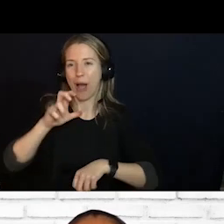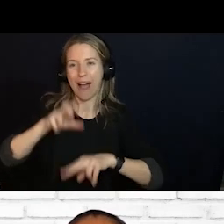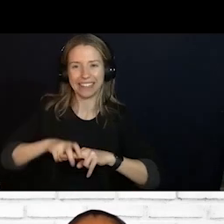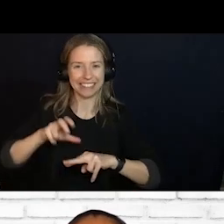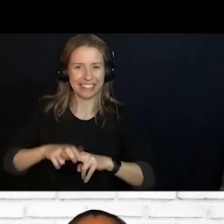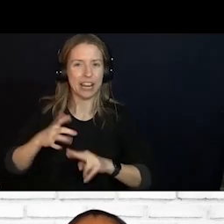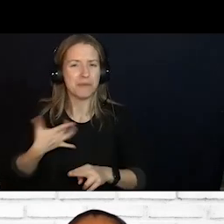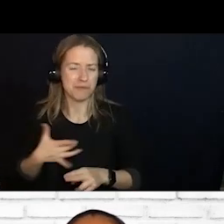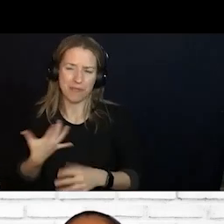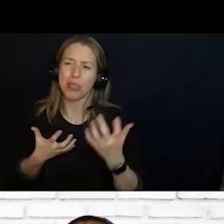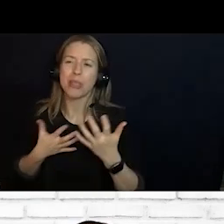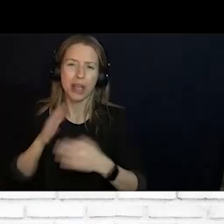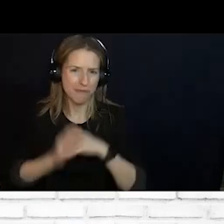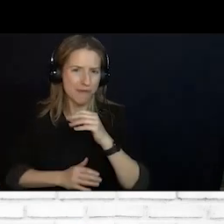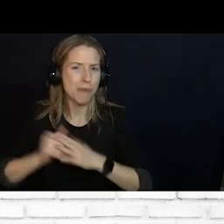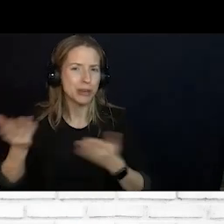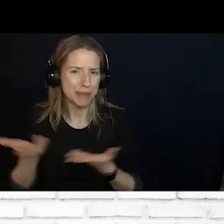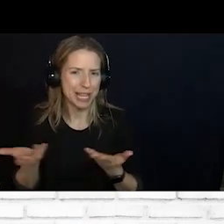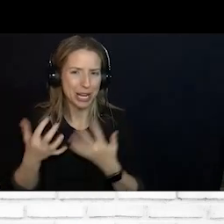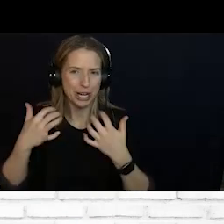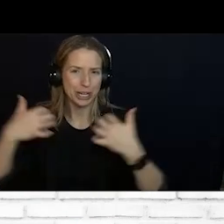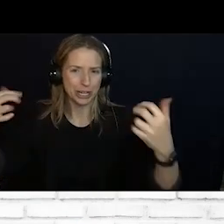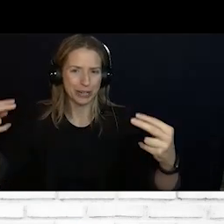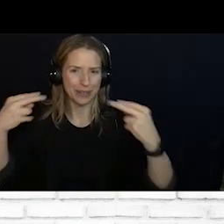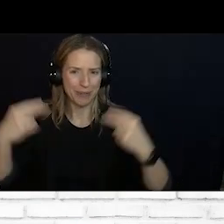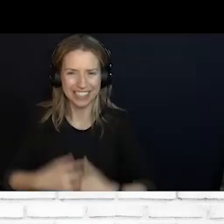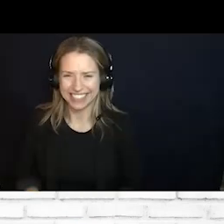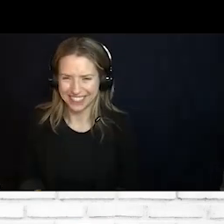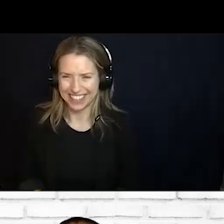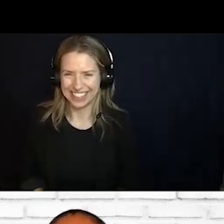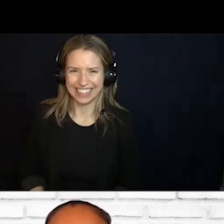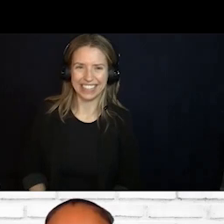AUDIENCE. I WANT TO THANK EVERYONE. >>: GIVE HER THE SHIRT. YOU LEFT OUT THE SHIRT.